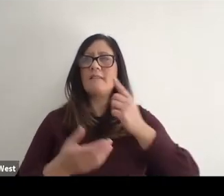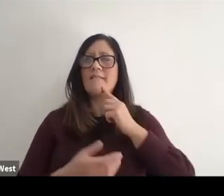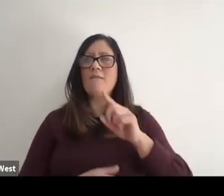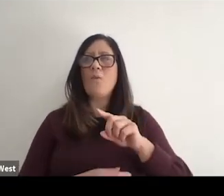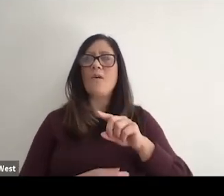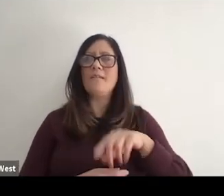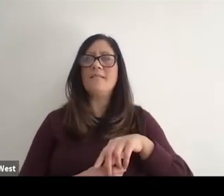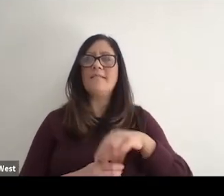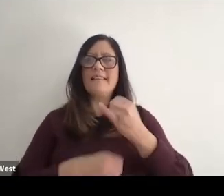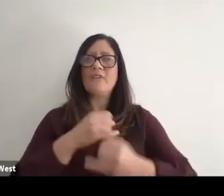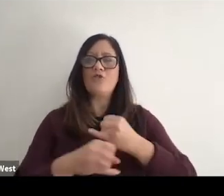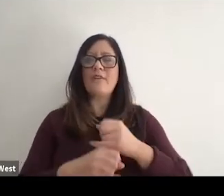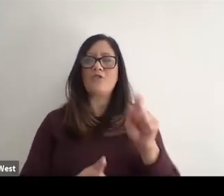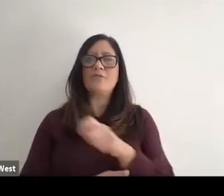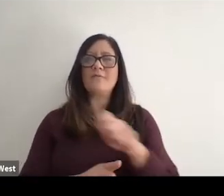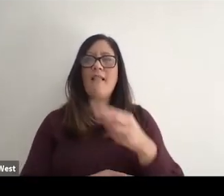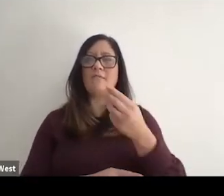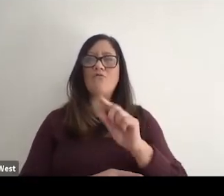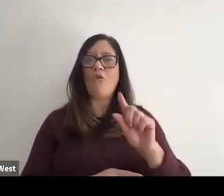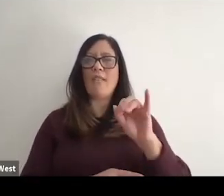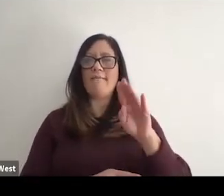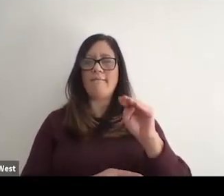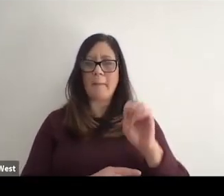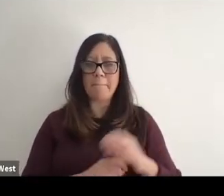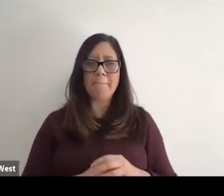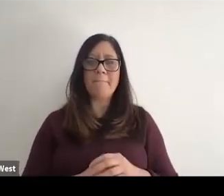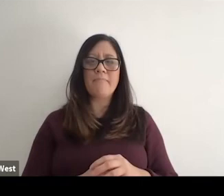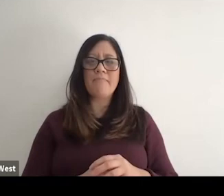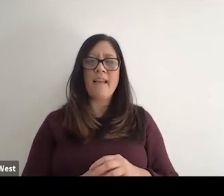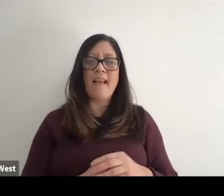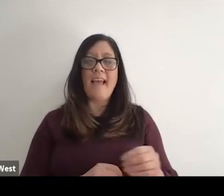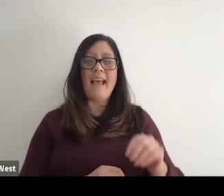It's held during the US Open for the last nights, and Martina Navratilova was receiving